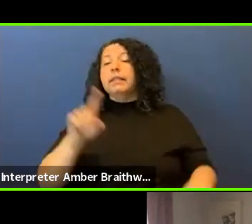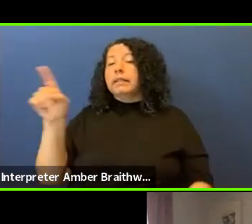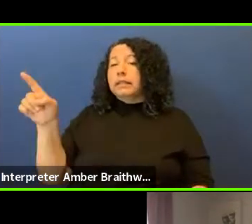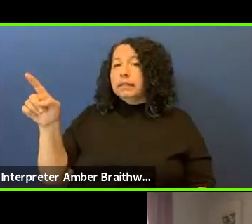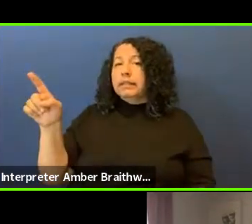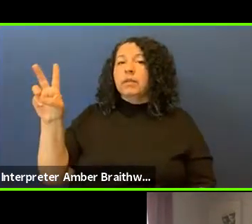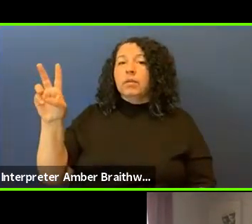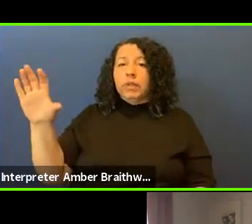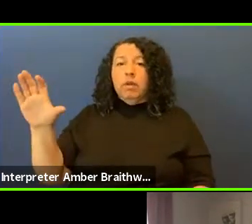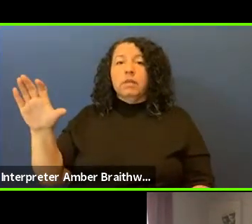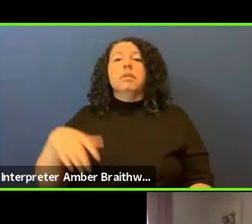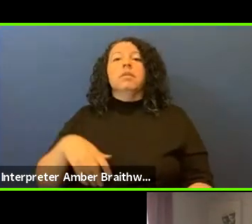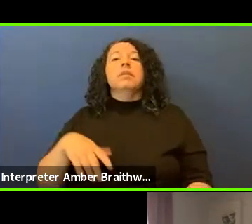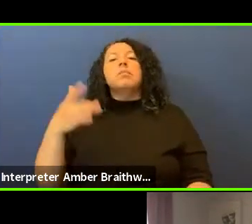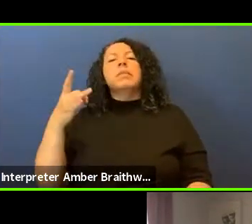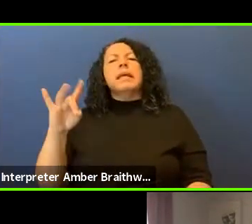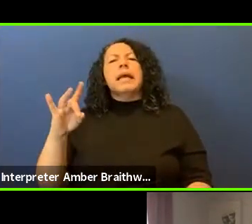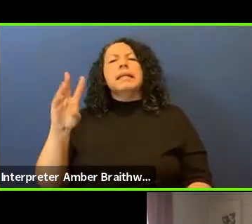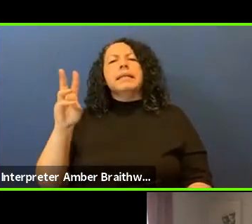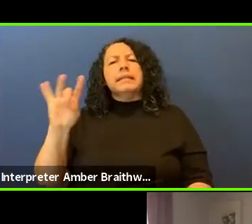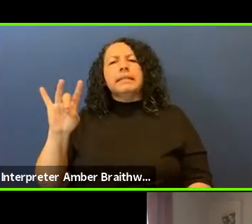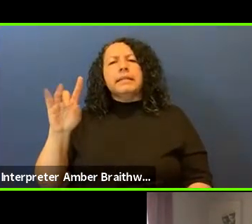is something that is still valid and